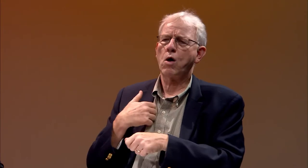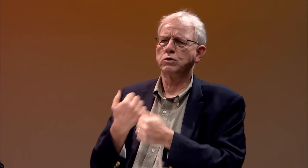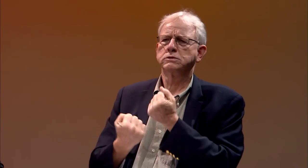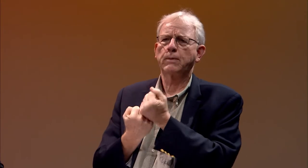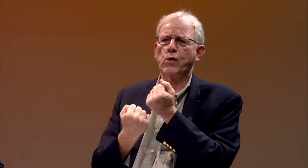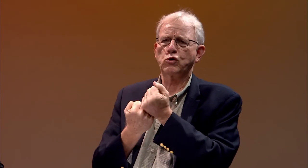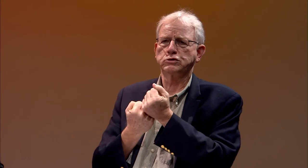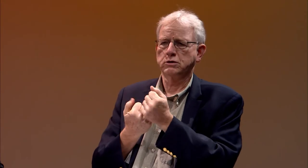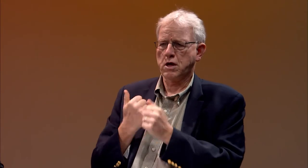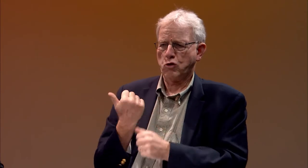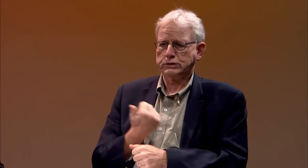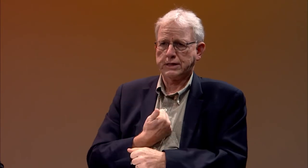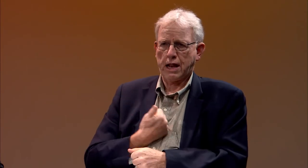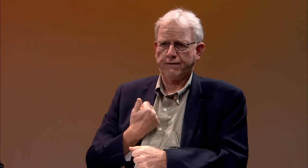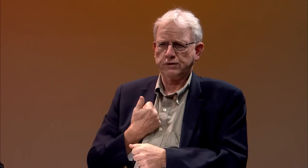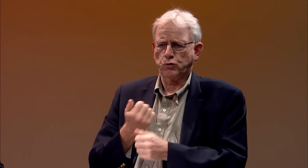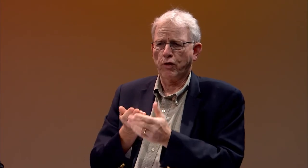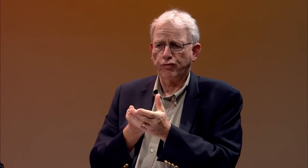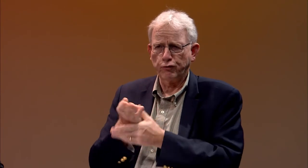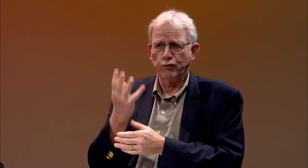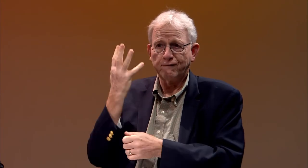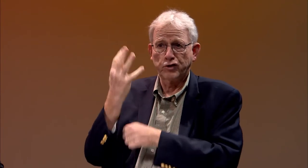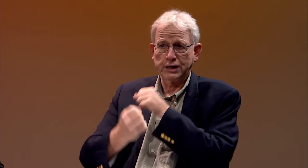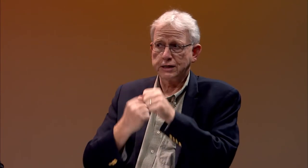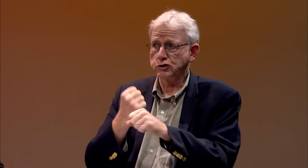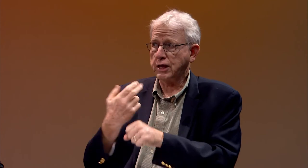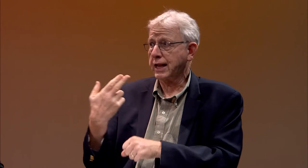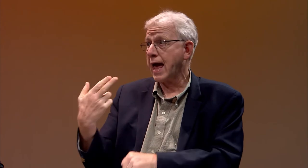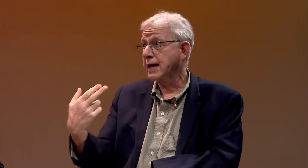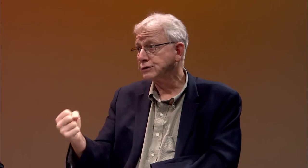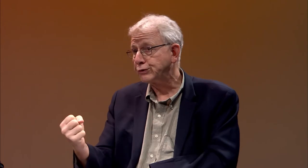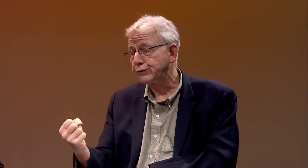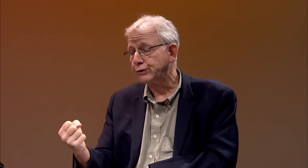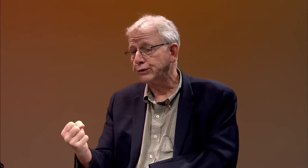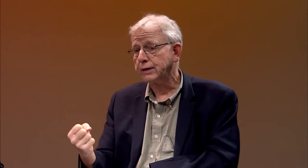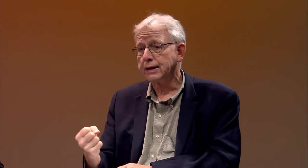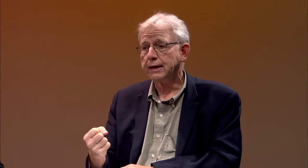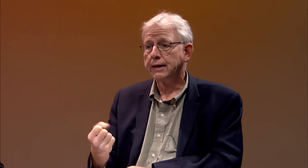We became each other's support for the next four years throughout high school.